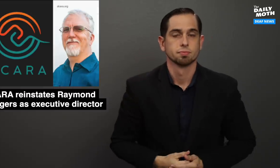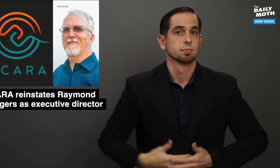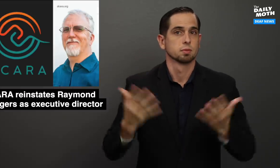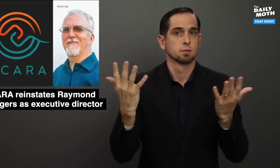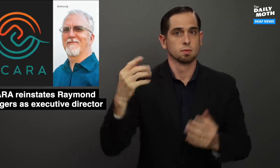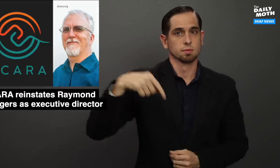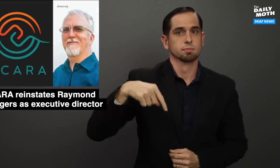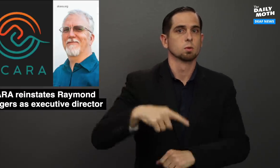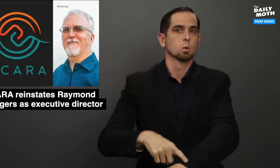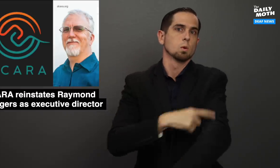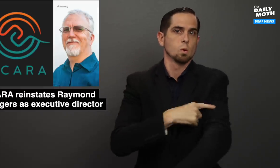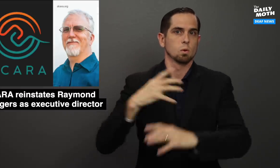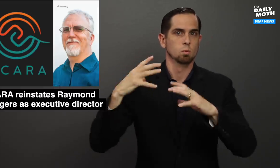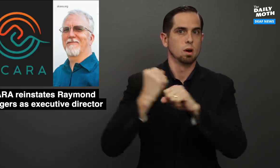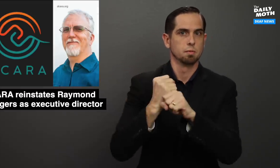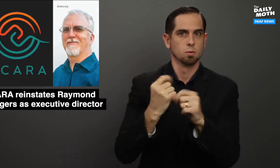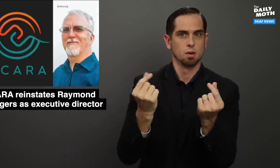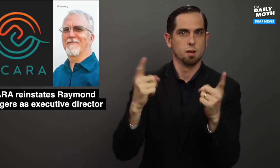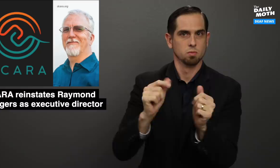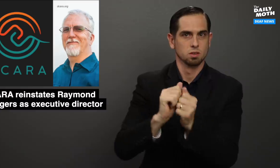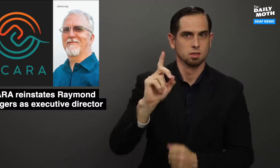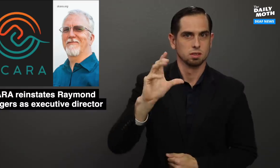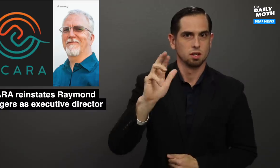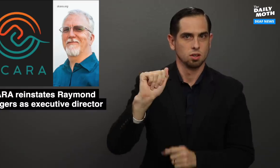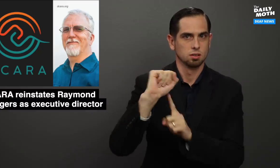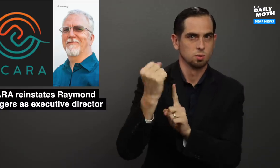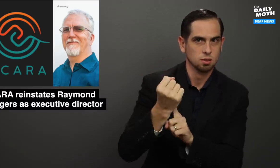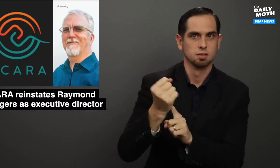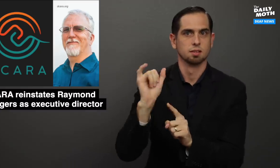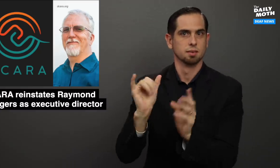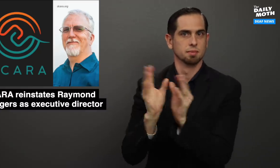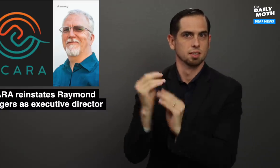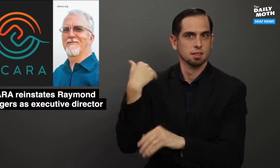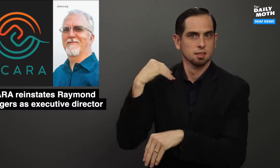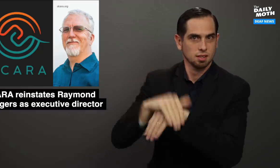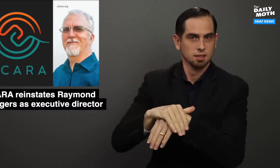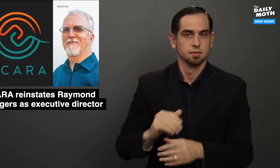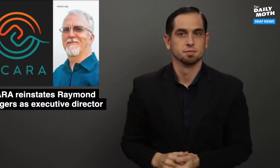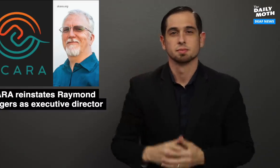So, this is a long recap of what happened with the DCARA situation and the meeting last night.